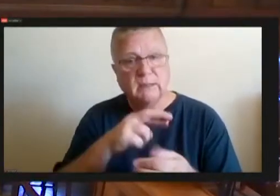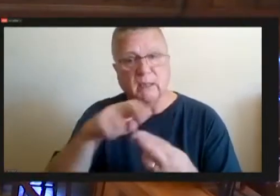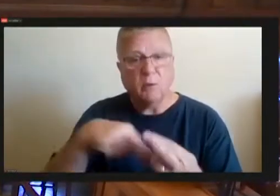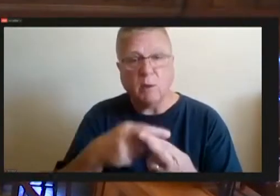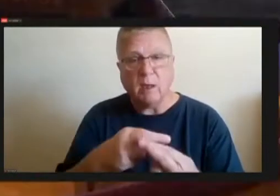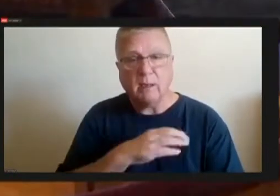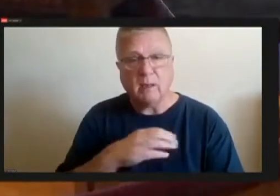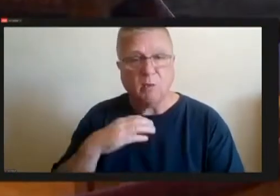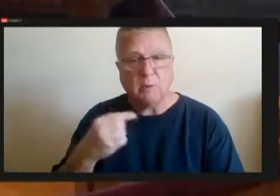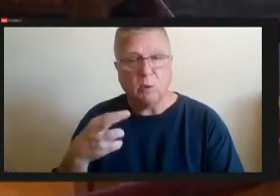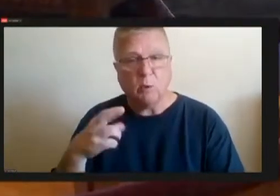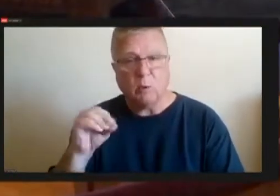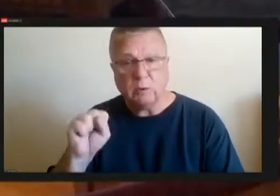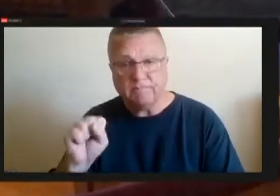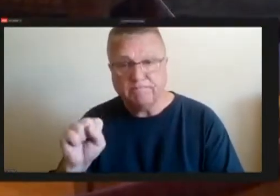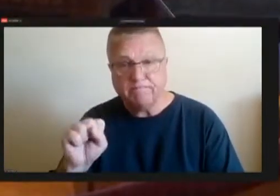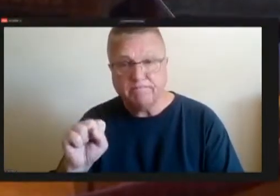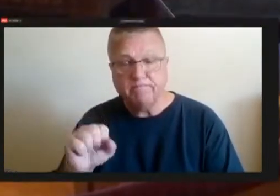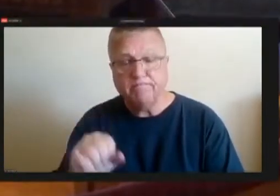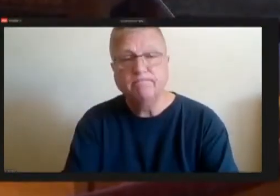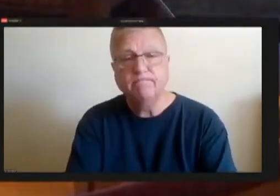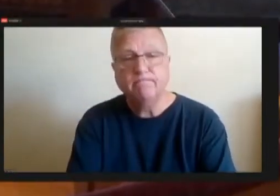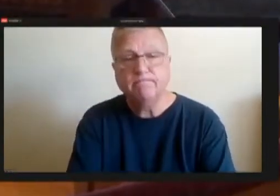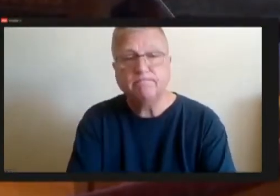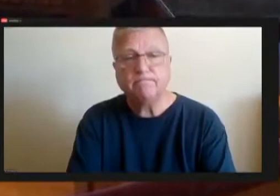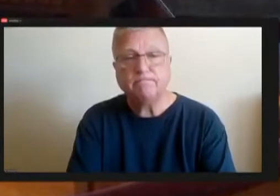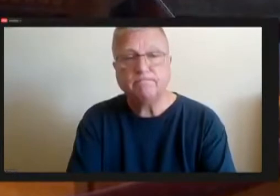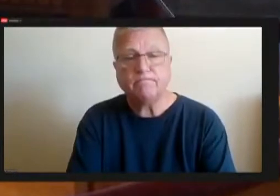Here we go.